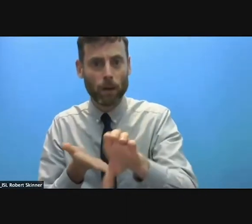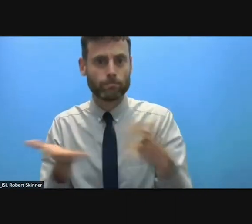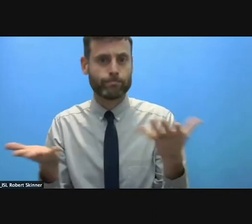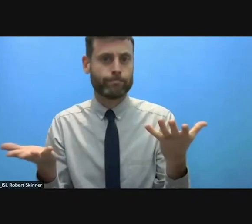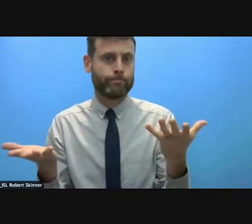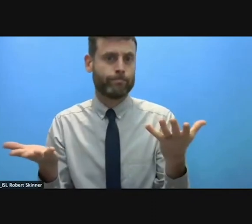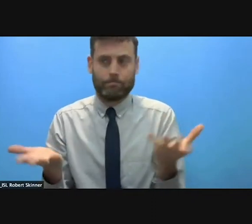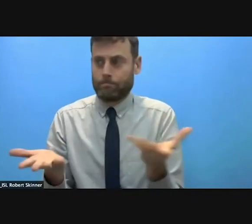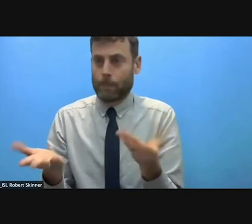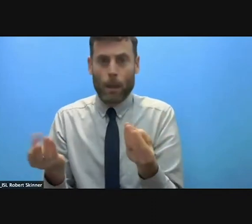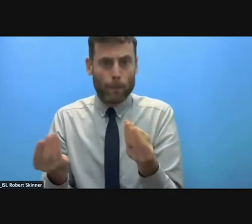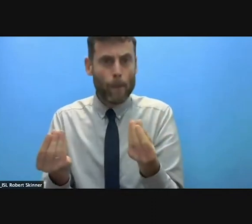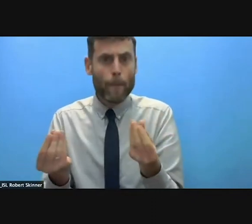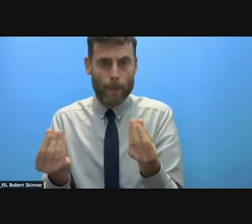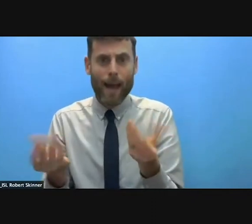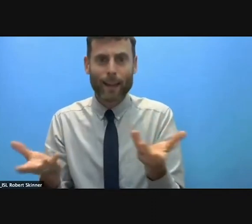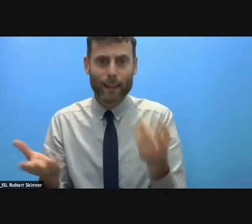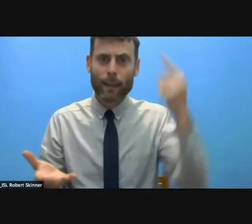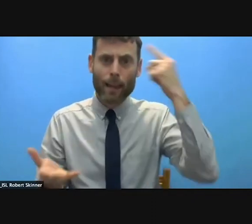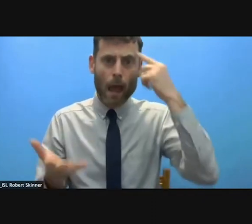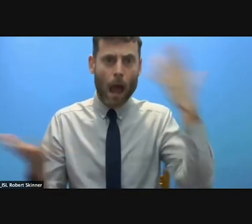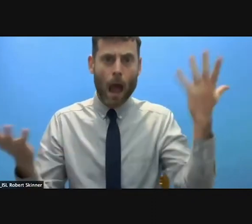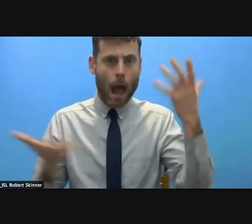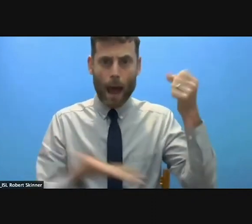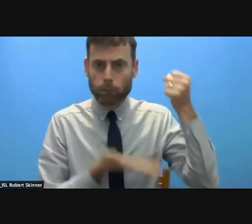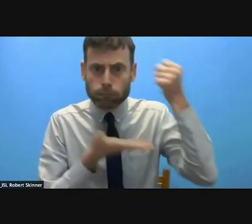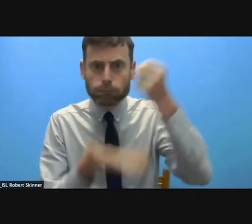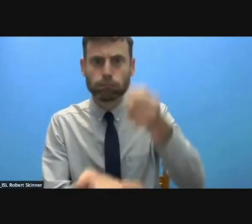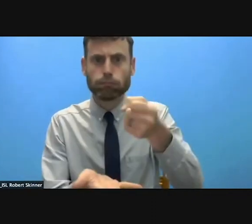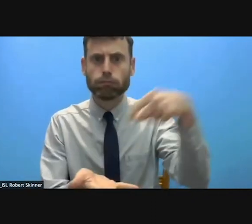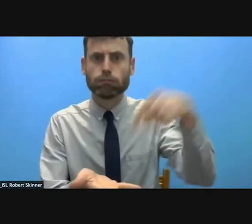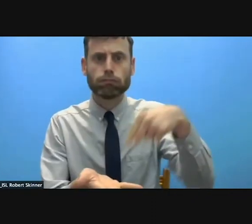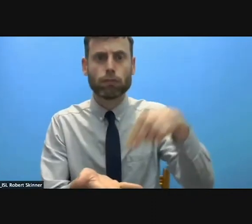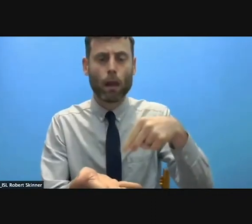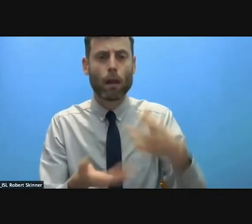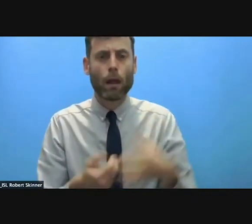issue that we have to look at. It would be great in the coming panel discussion to have